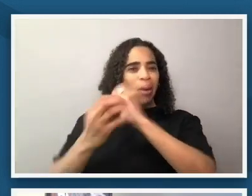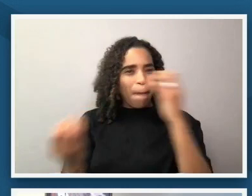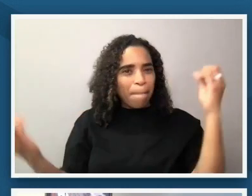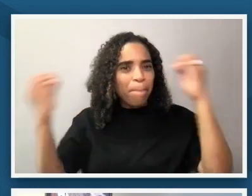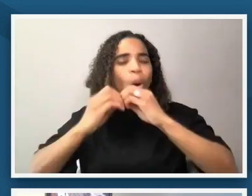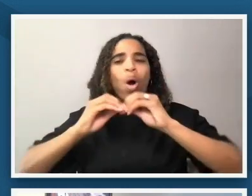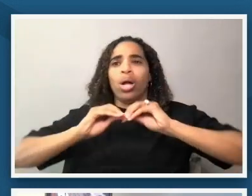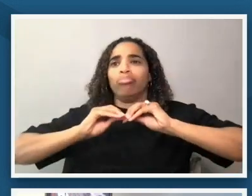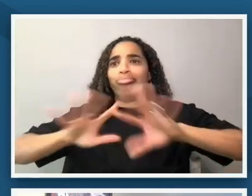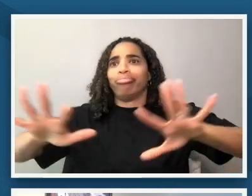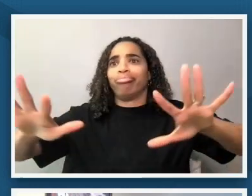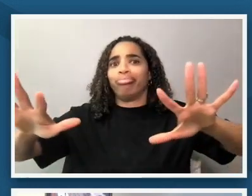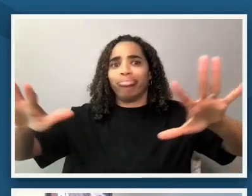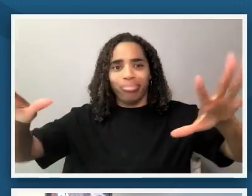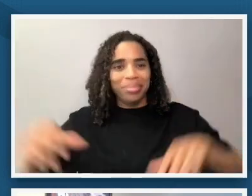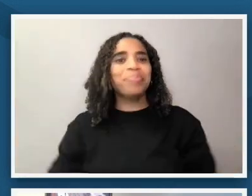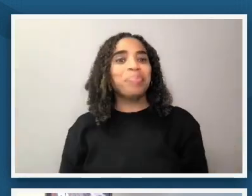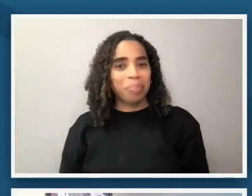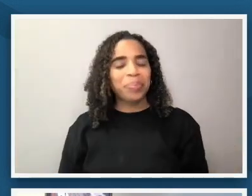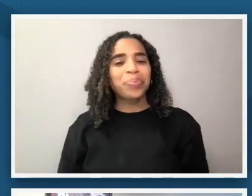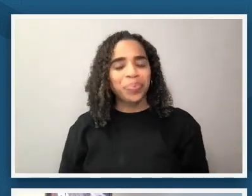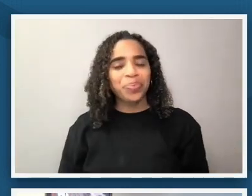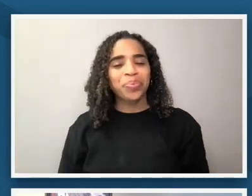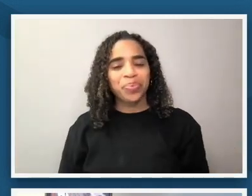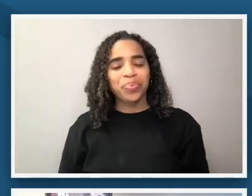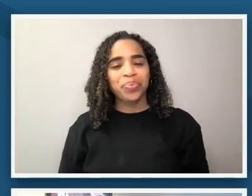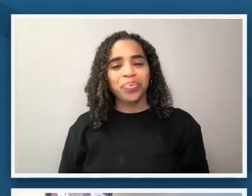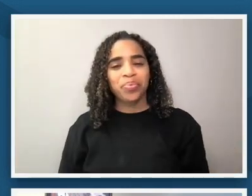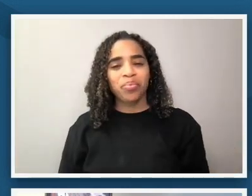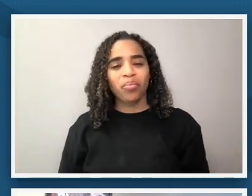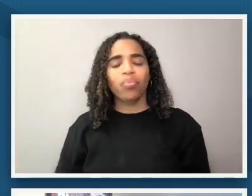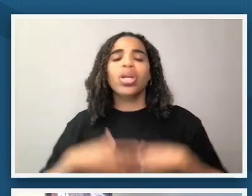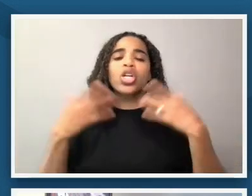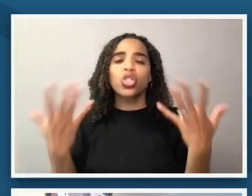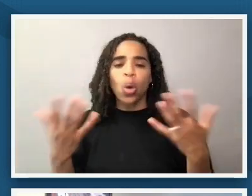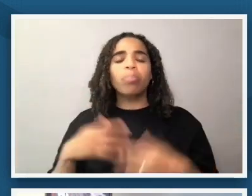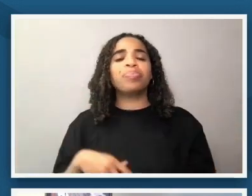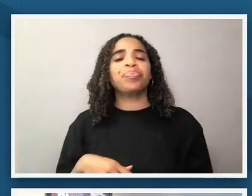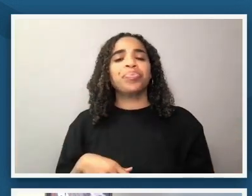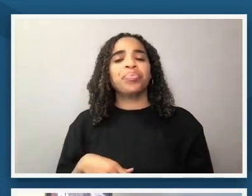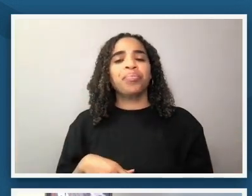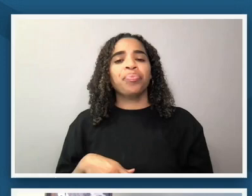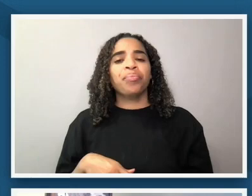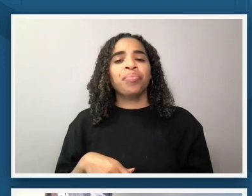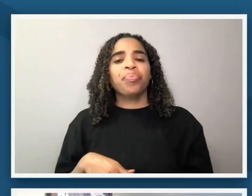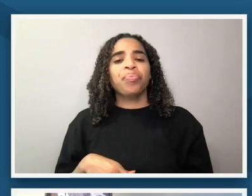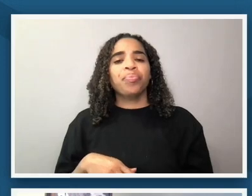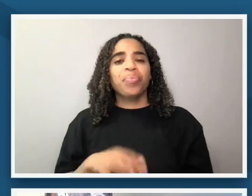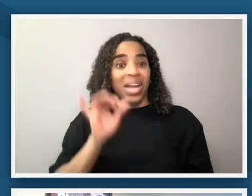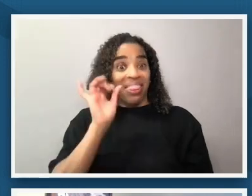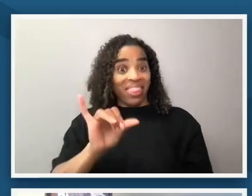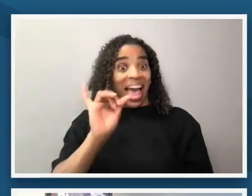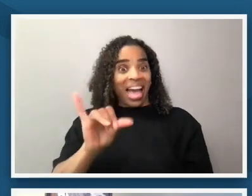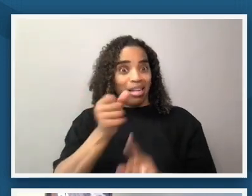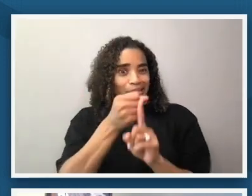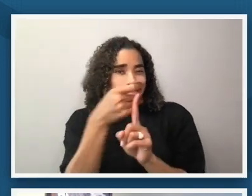than the first so now that you have a little bit of context